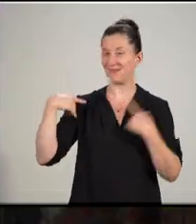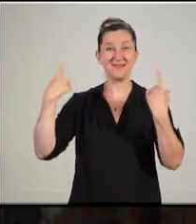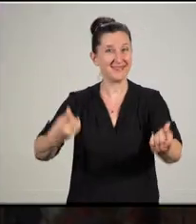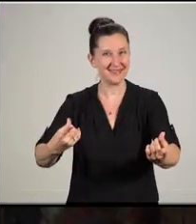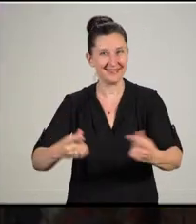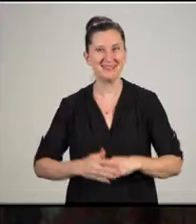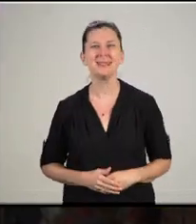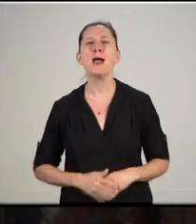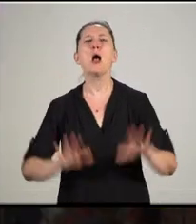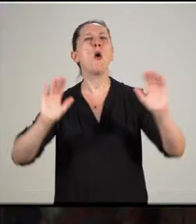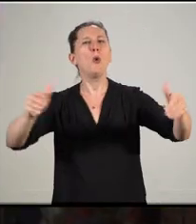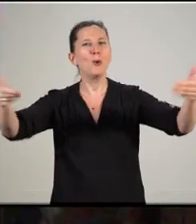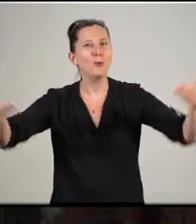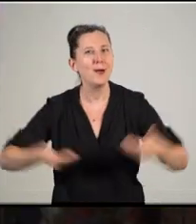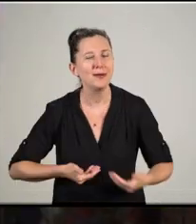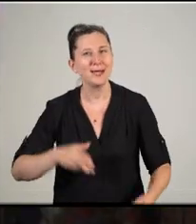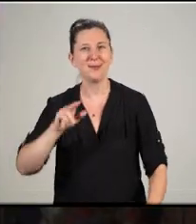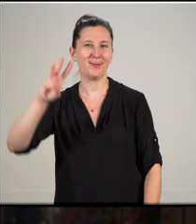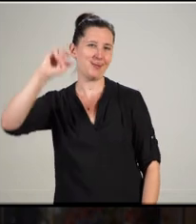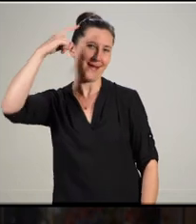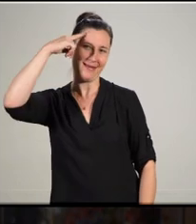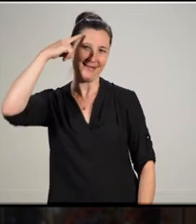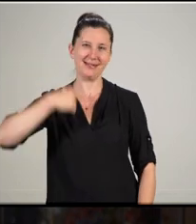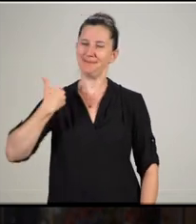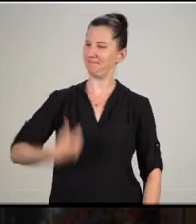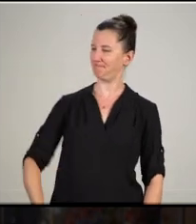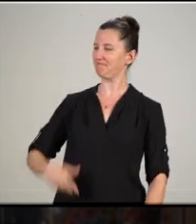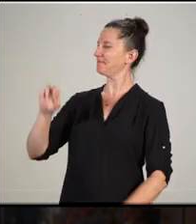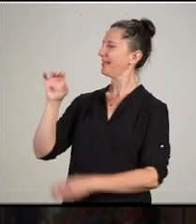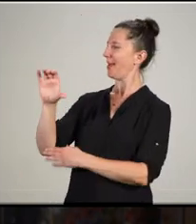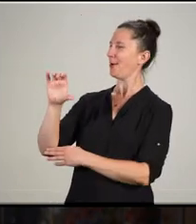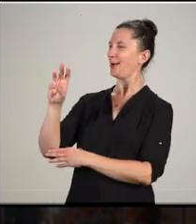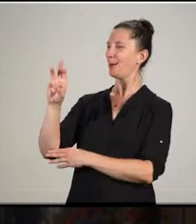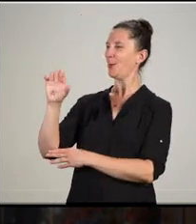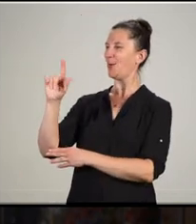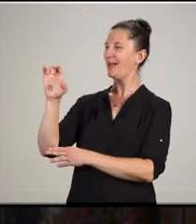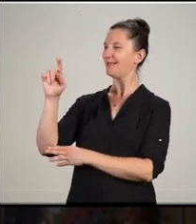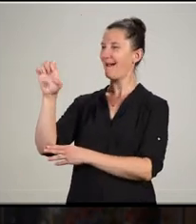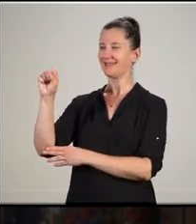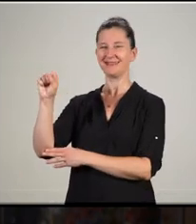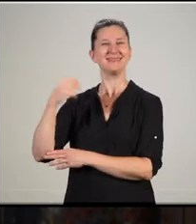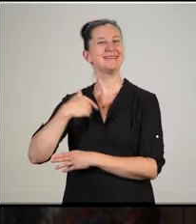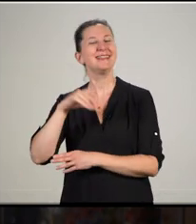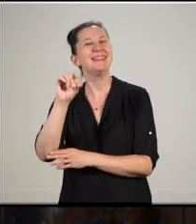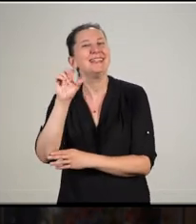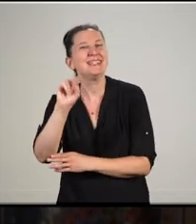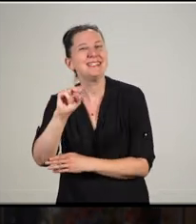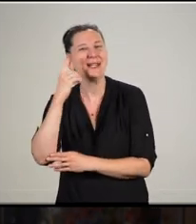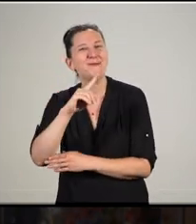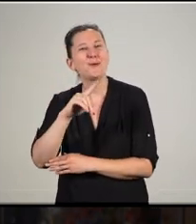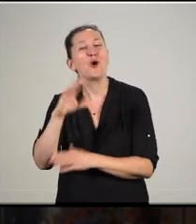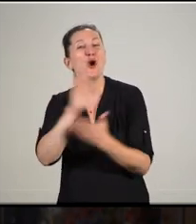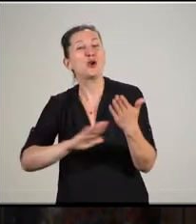Welcome to UW-Madison! My name is Eric Wilcots, and I'm the Dean of the College of Letters & Science. L&S is the largest college on the